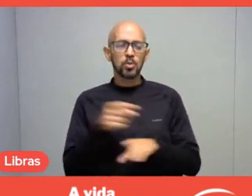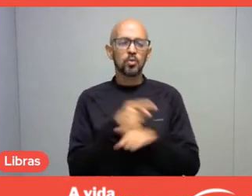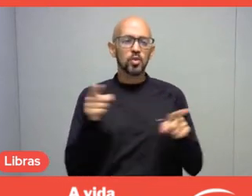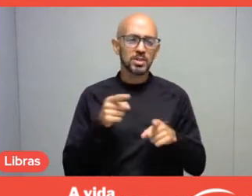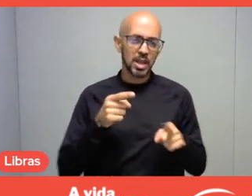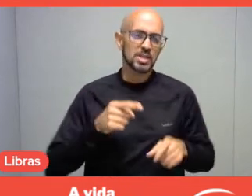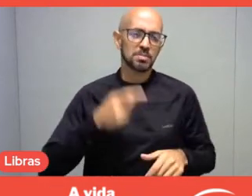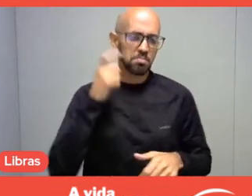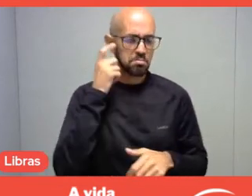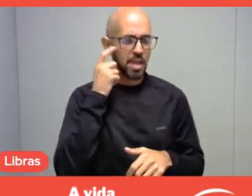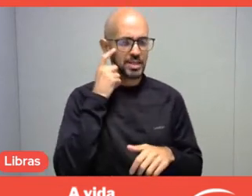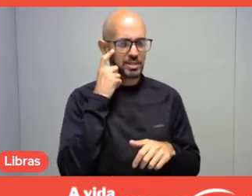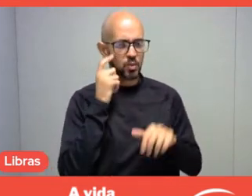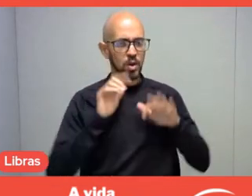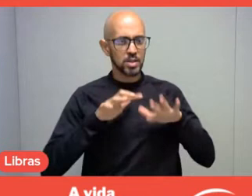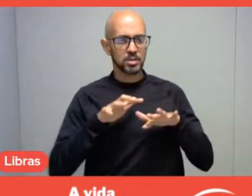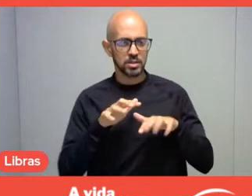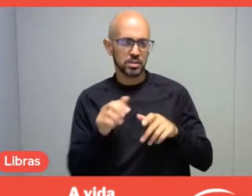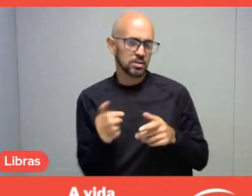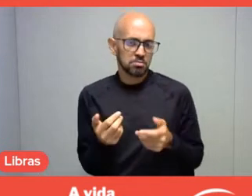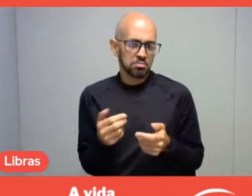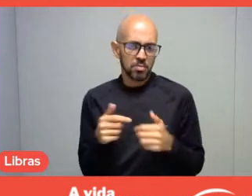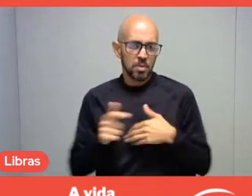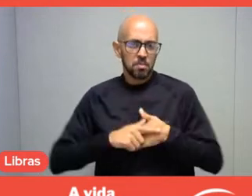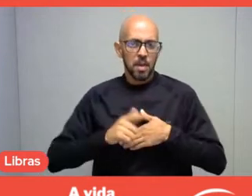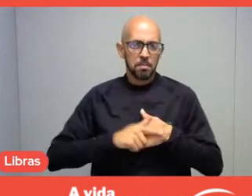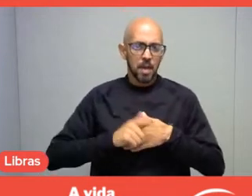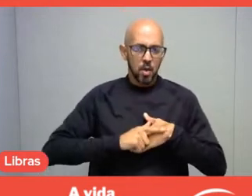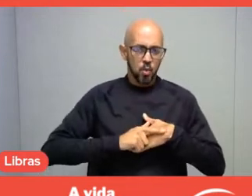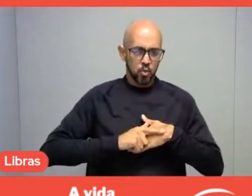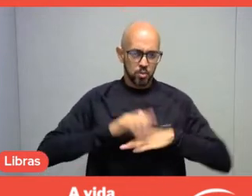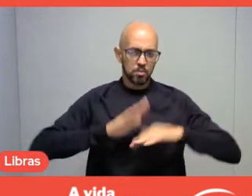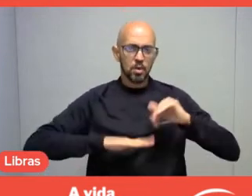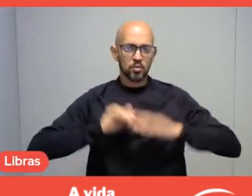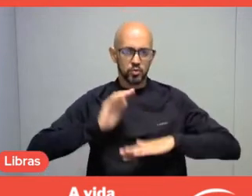Is the role of the leisure professional